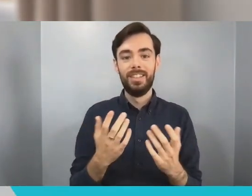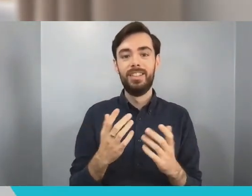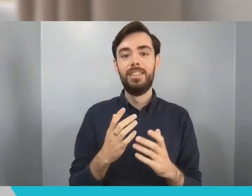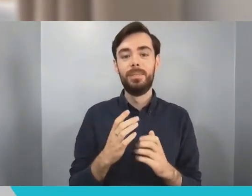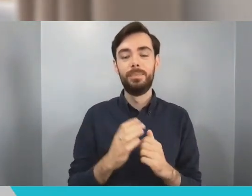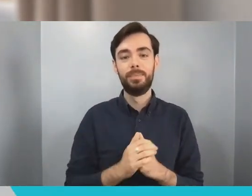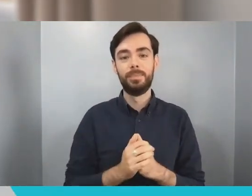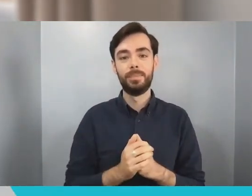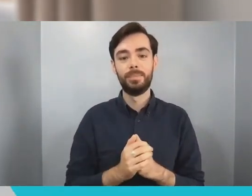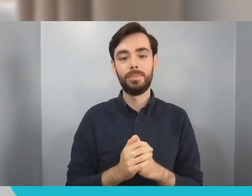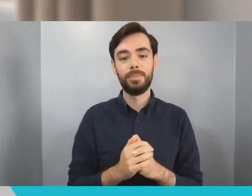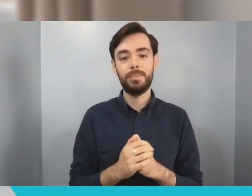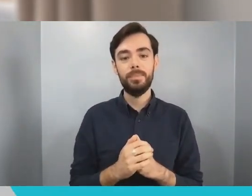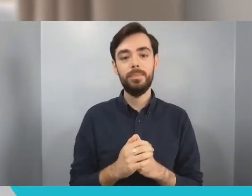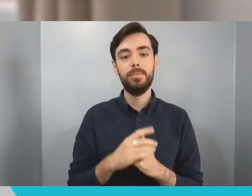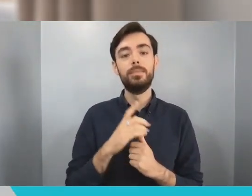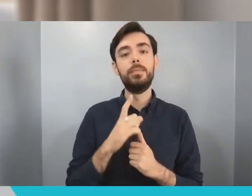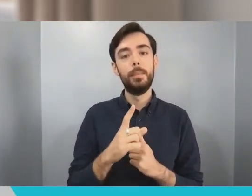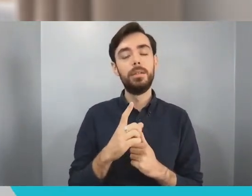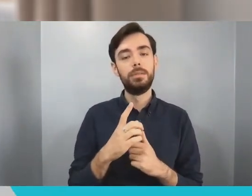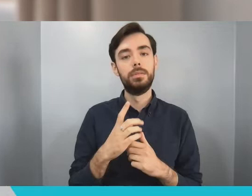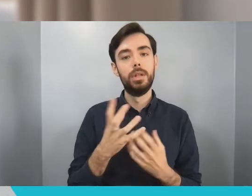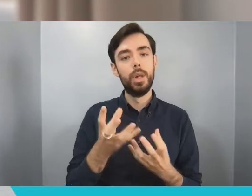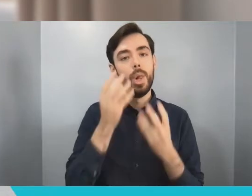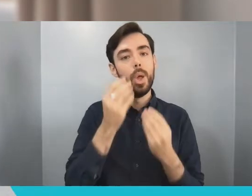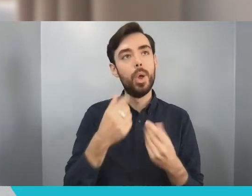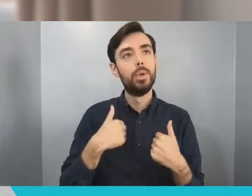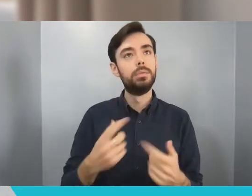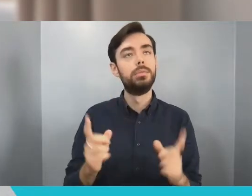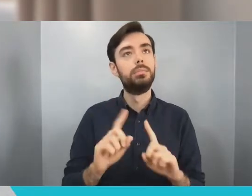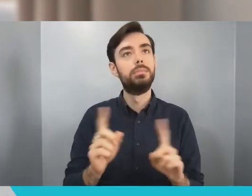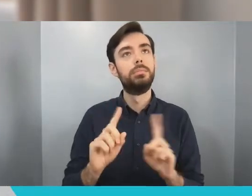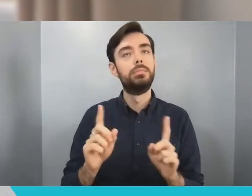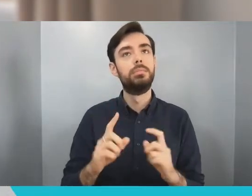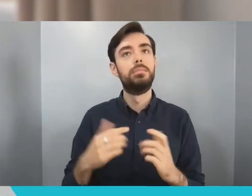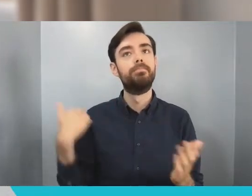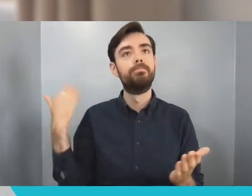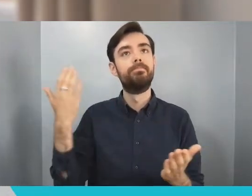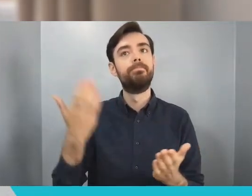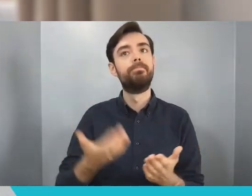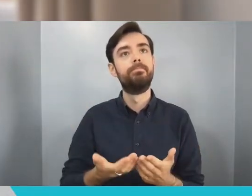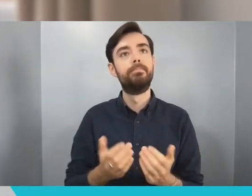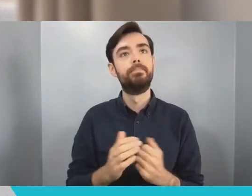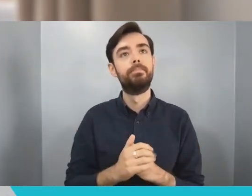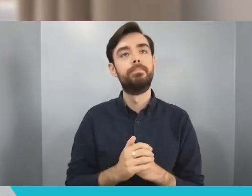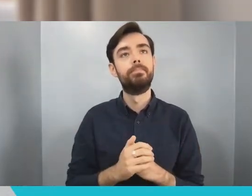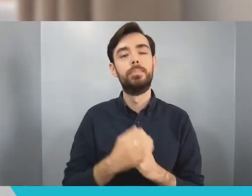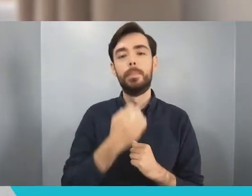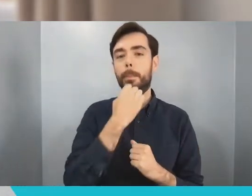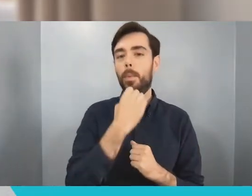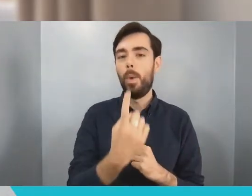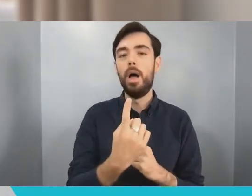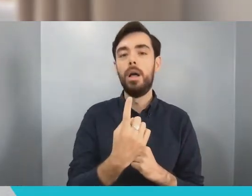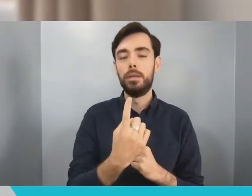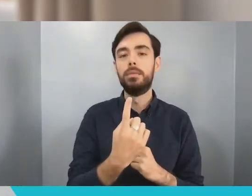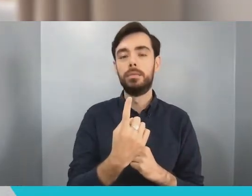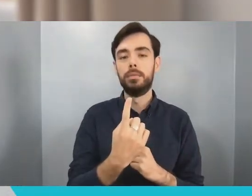that time, I think probably the best thing I've learned is that from this point onwards